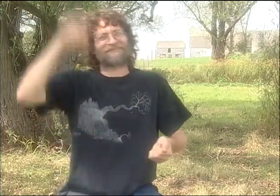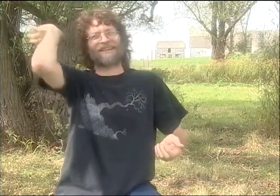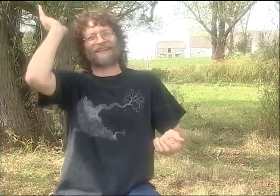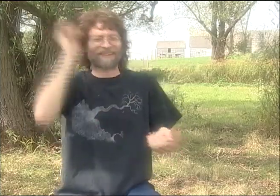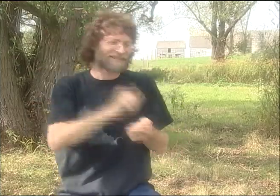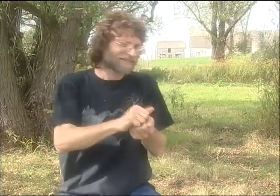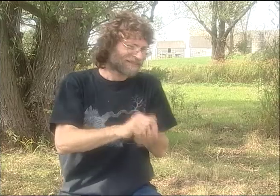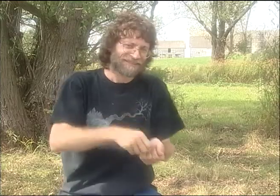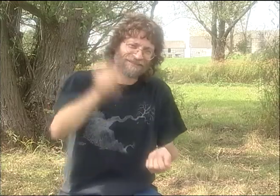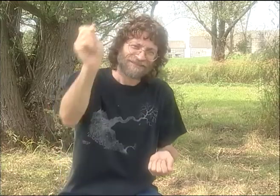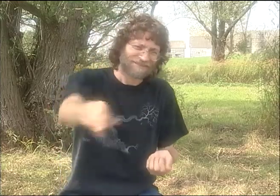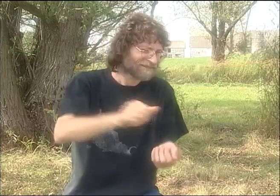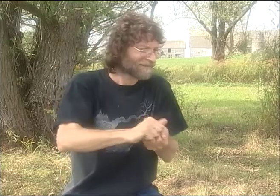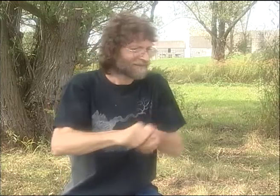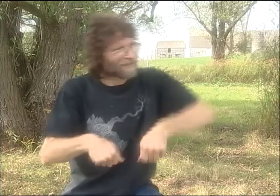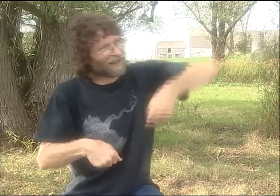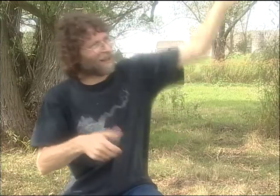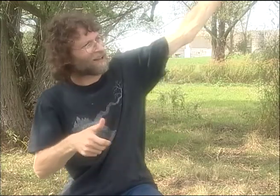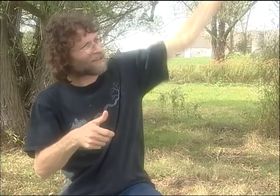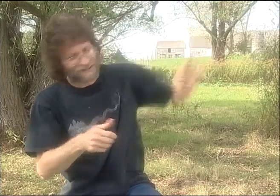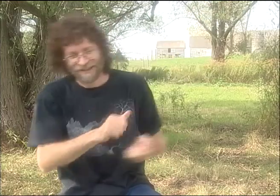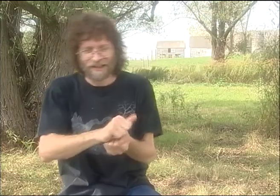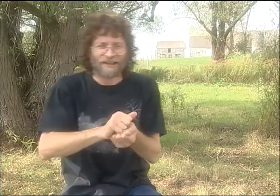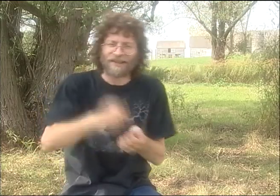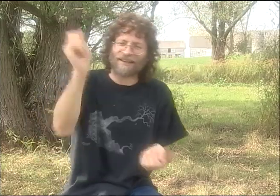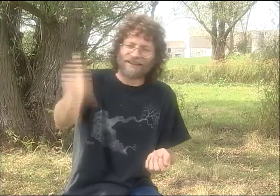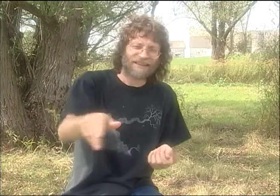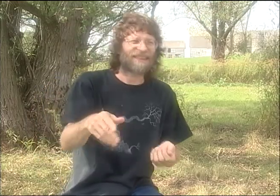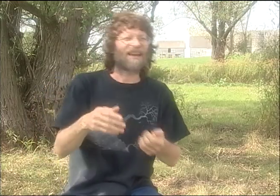I KEEP WASHING THE DISHES, AND I'M LIKE, "WHAT? WHAT GOT HER GOAT?"